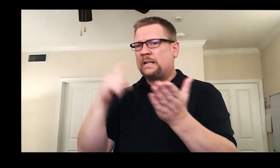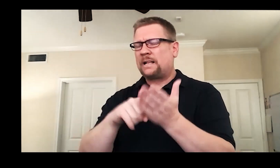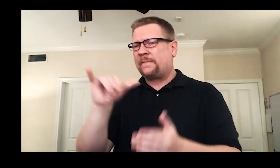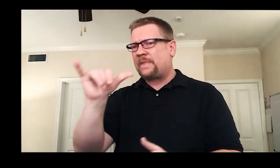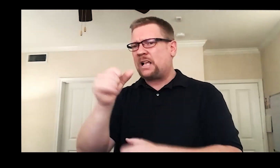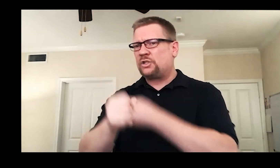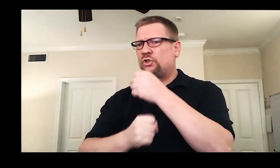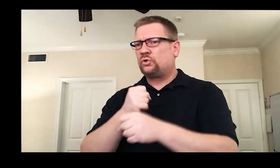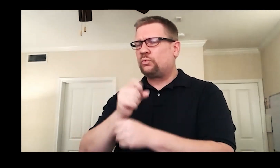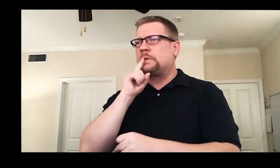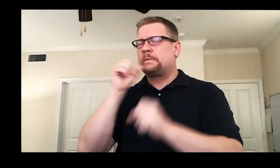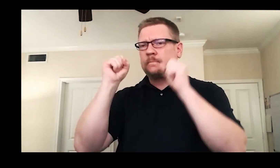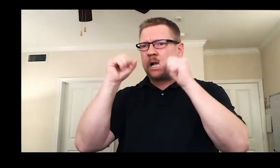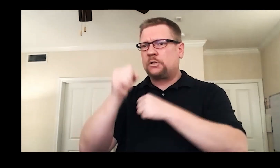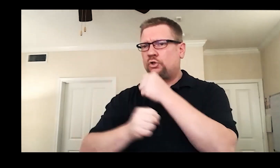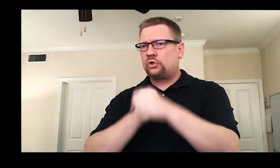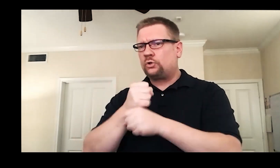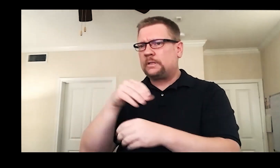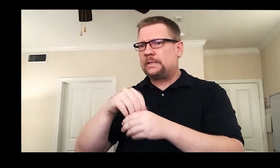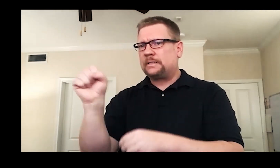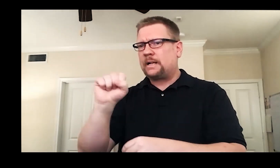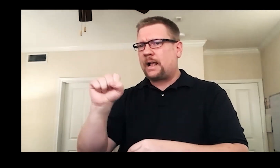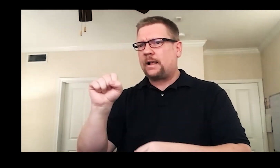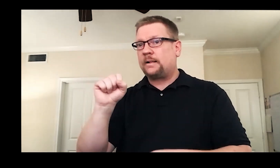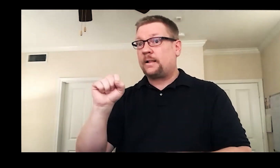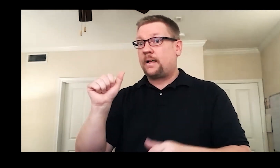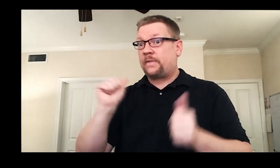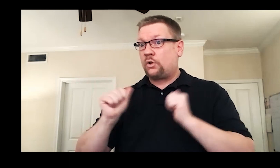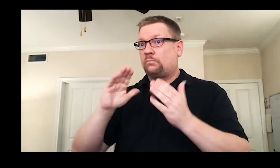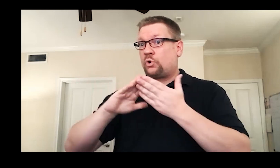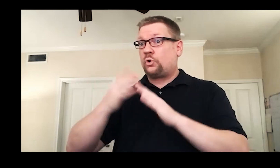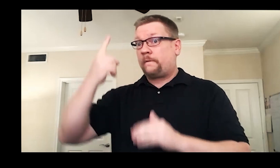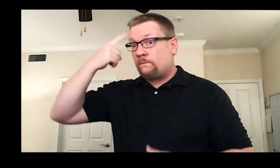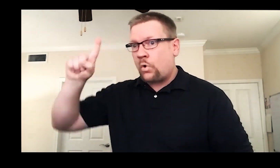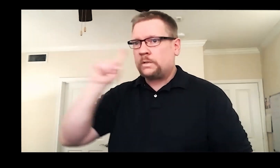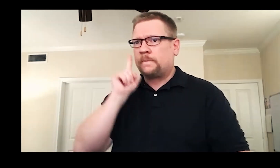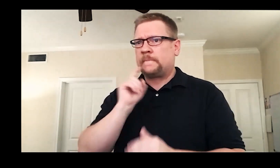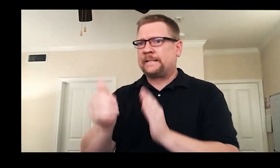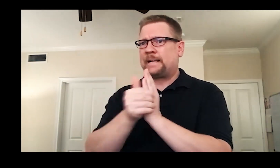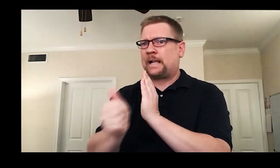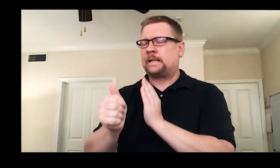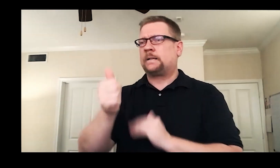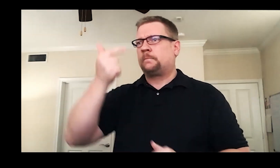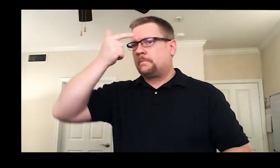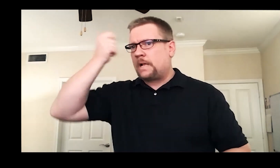I want to call out that year was an astounding year for Seattle’s Deaf theatrical community.